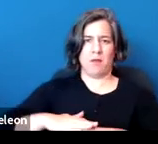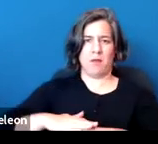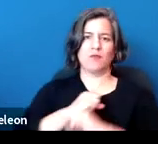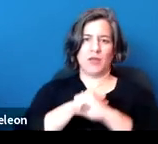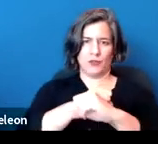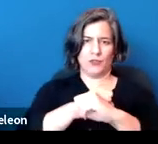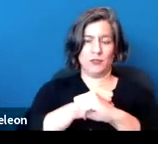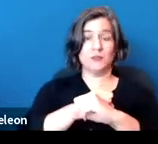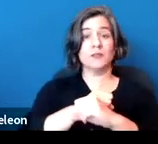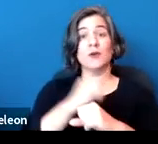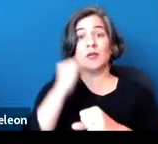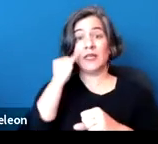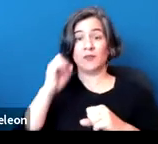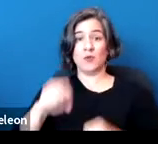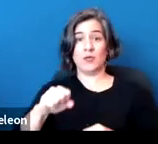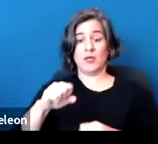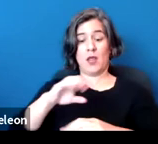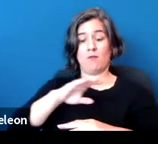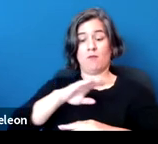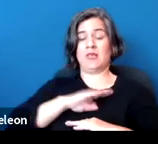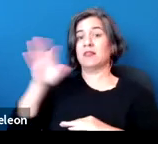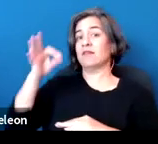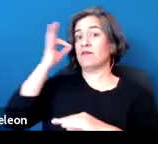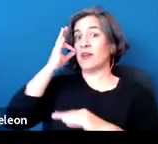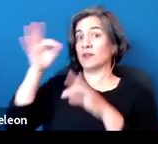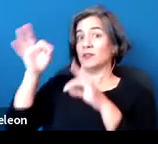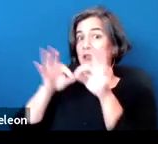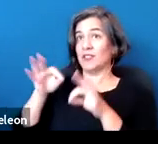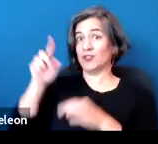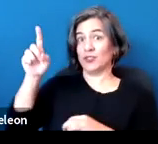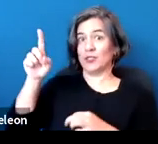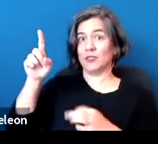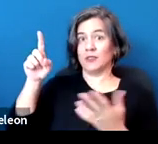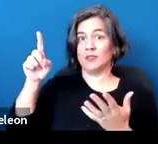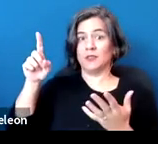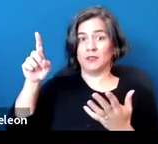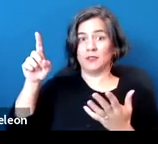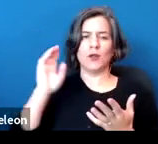So if you can meet the federal definition, you absolutely will meet the California definition,